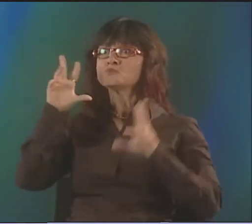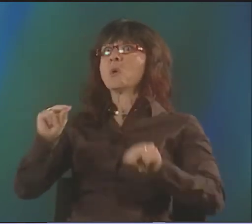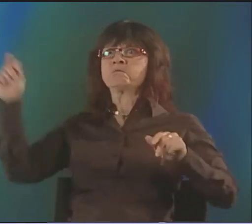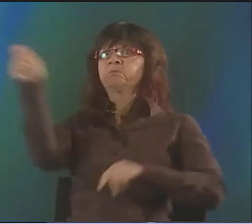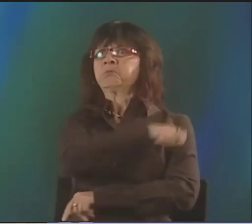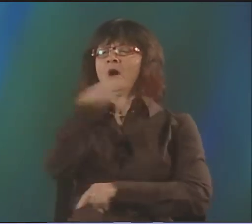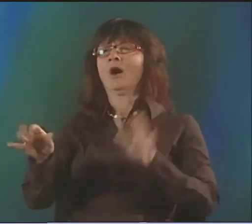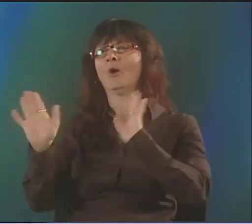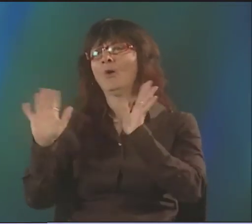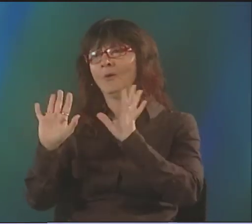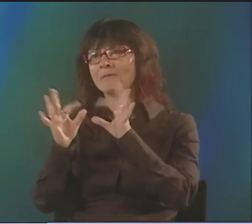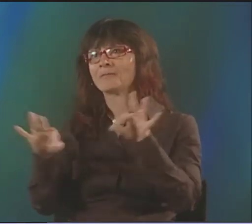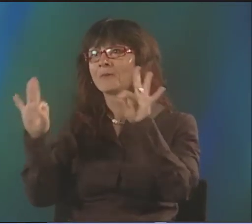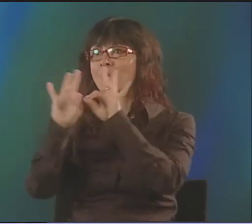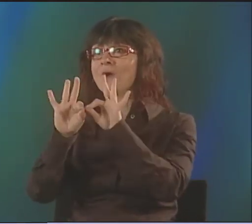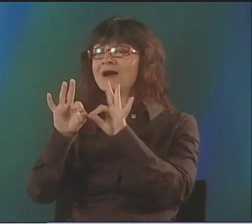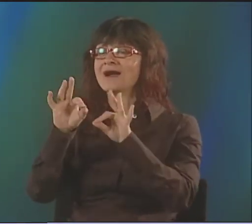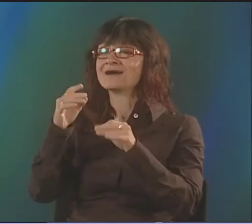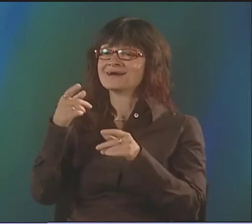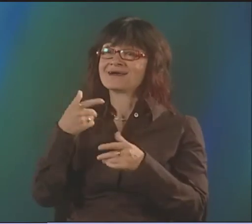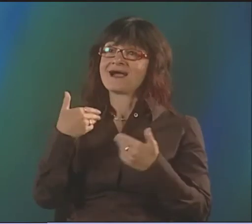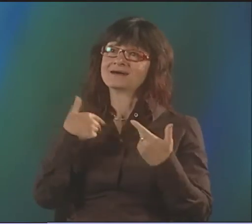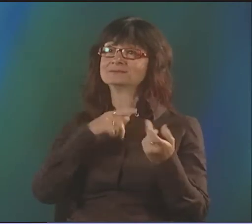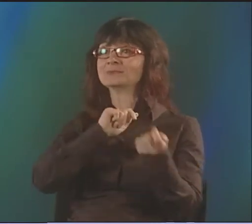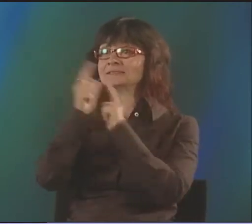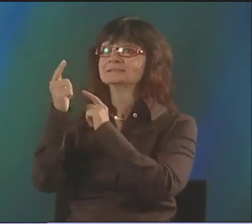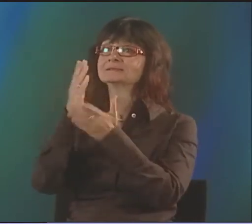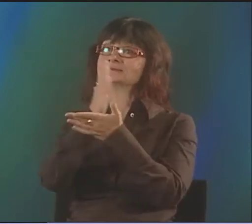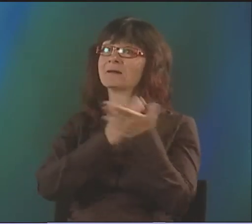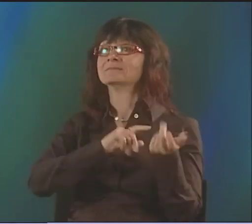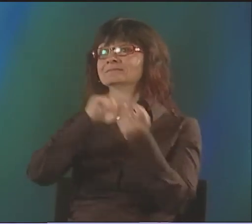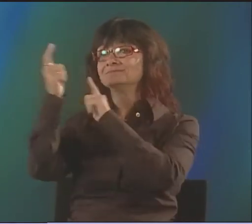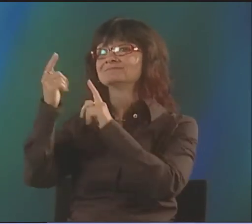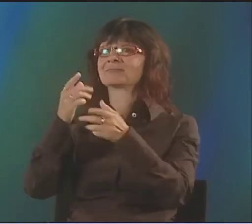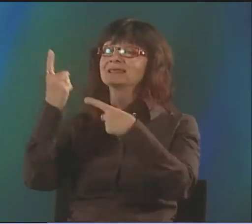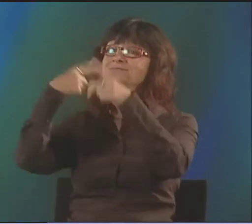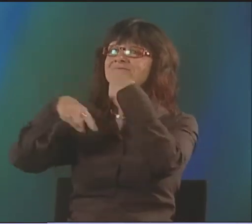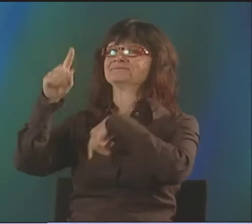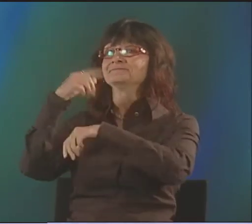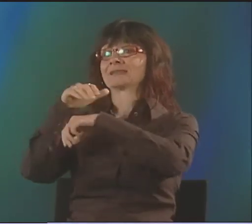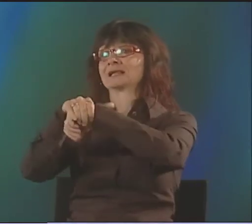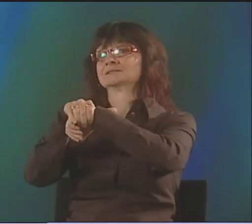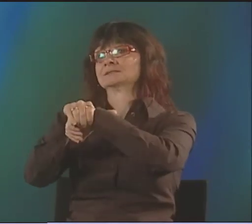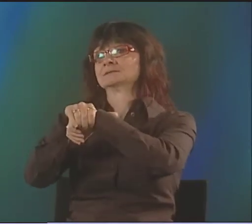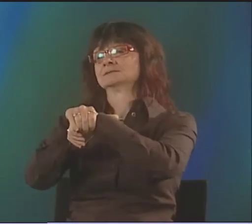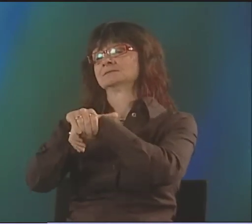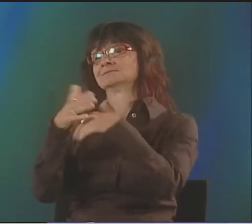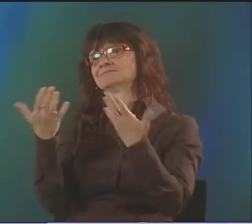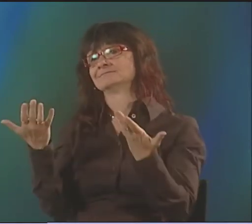SO I DON'T KNOW. I DIDN'T FEEL LIKE IT WAS NECESSARILY A SUCCESSFUL TRANSLATION.